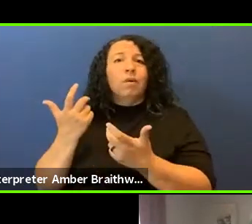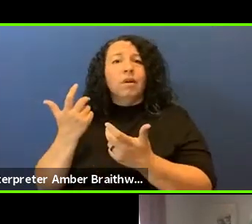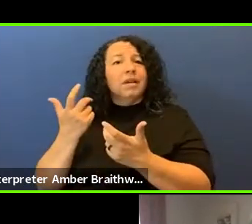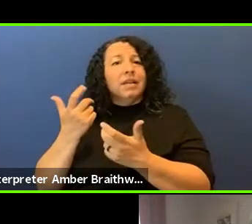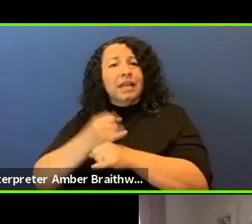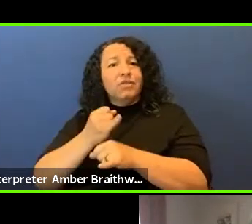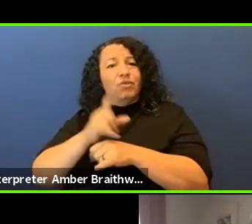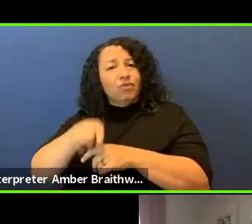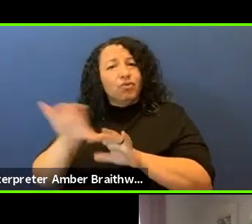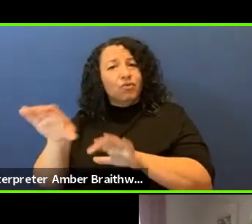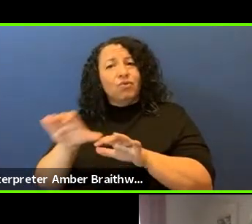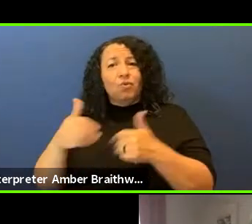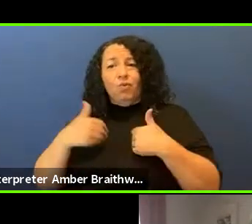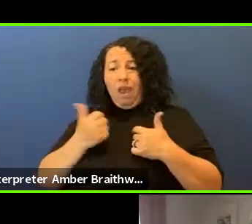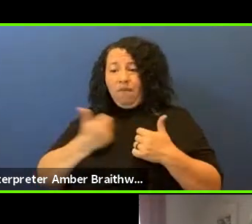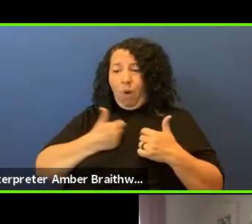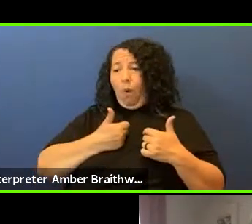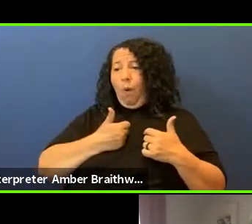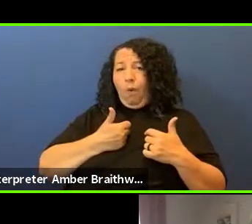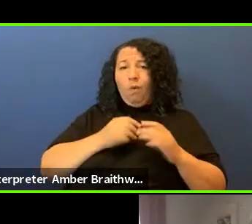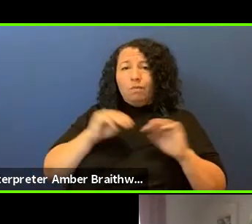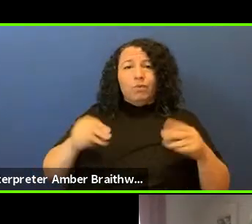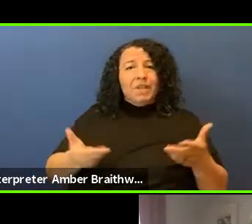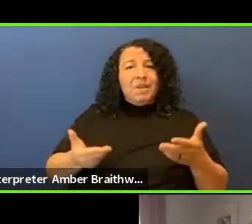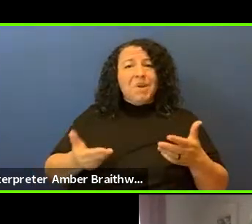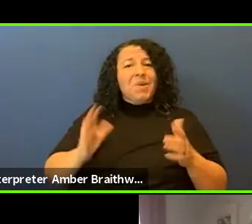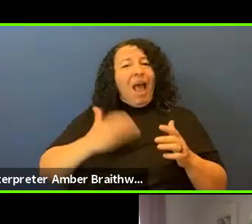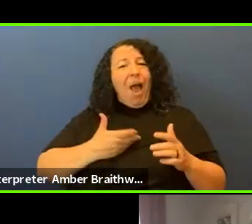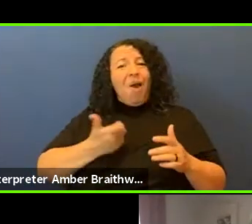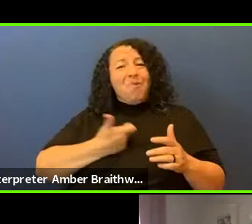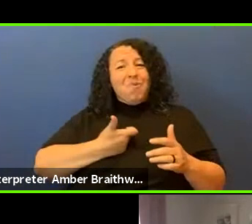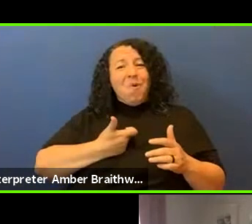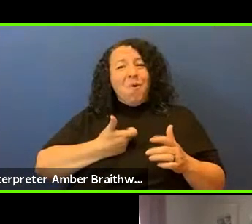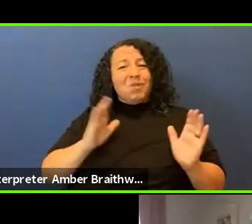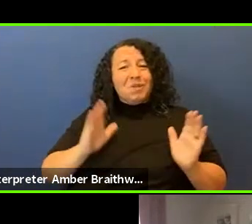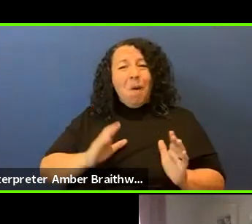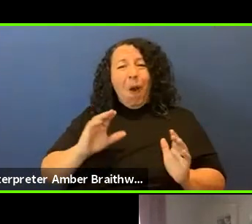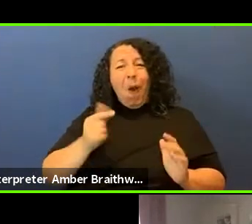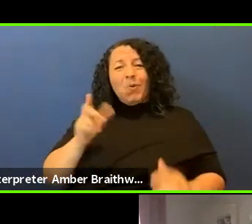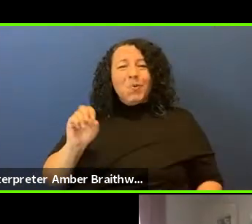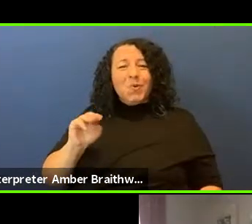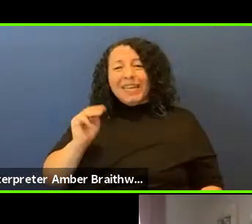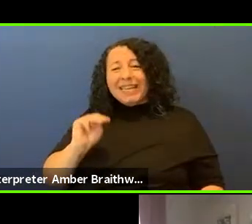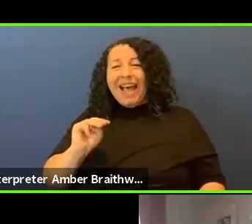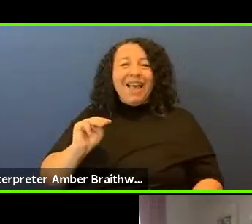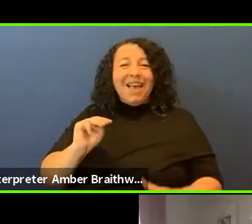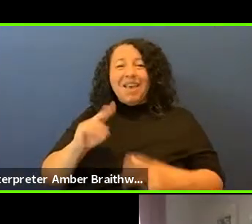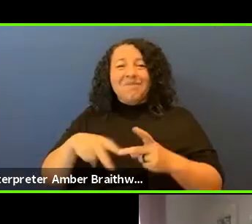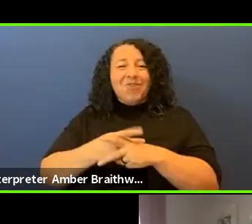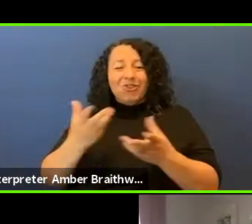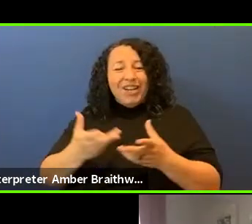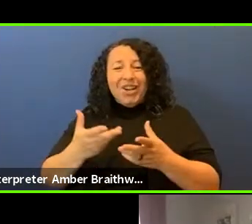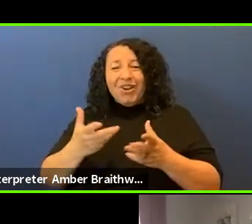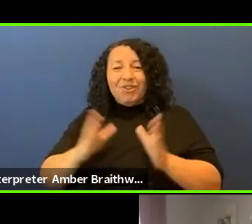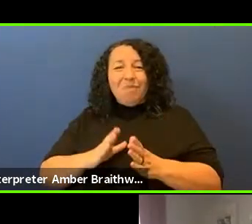our little Guggenheim for Rapid City and for the Black Hills region and they still continue to commit